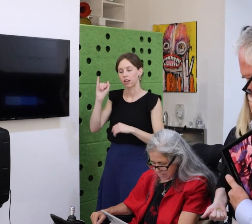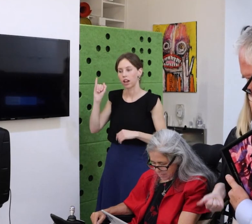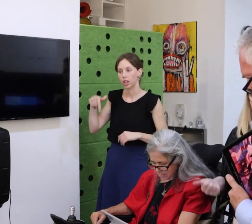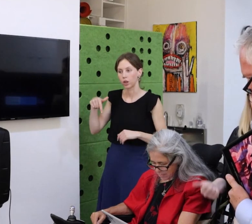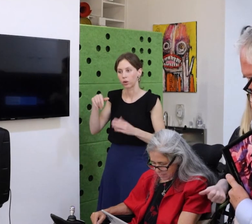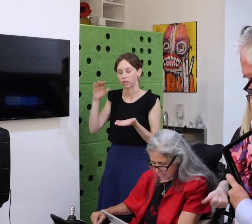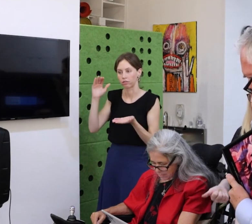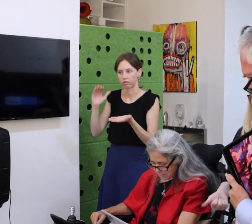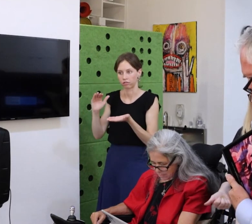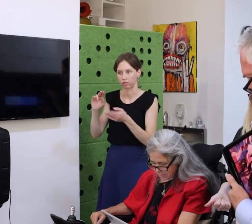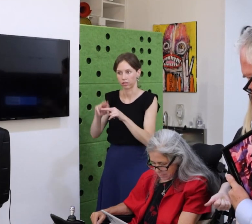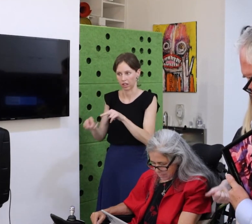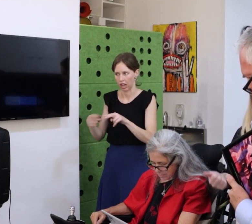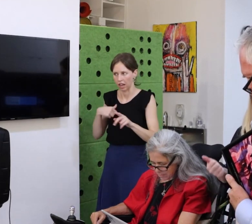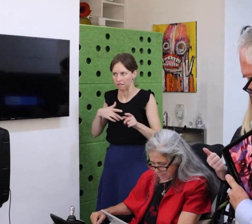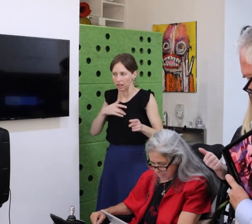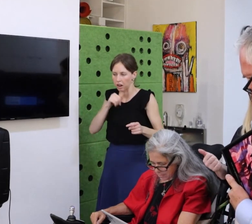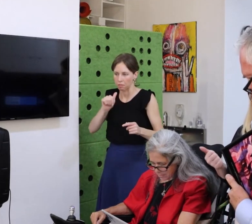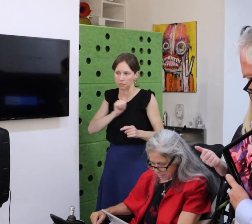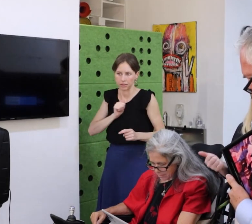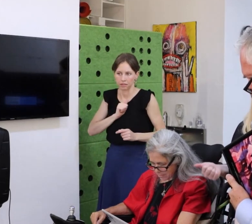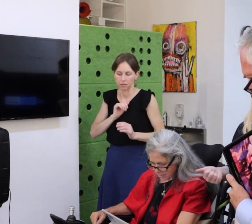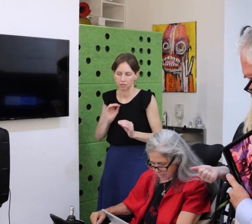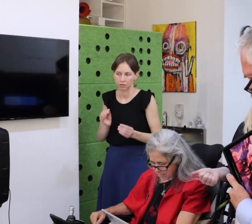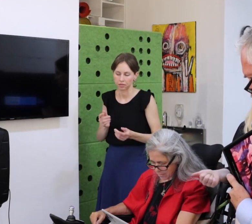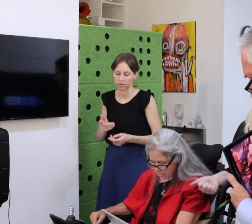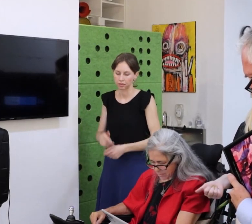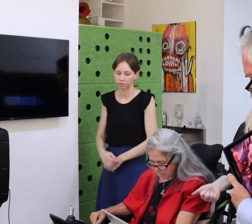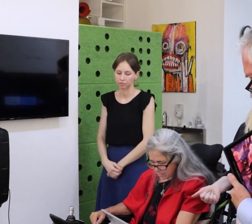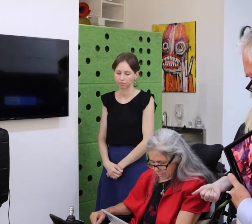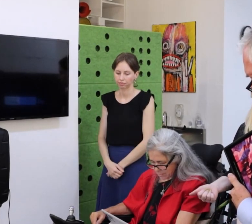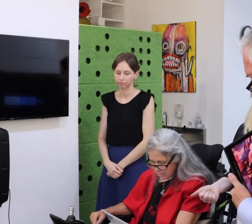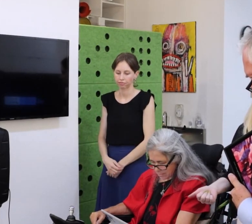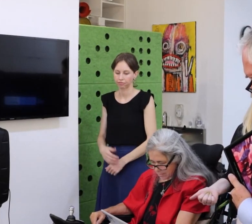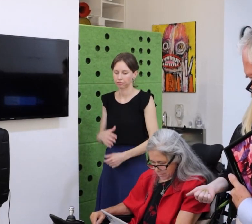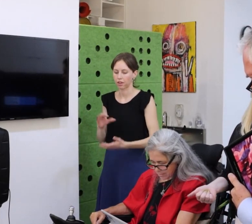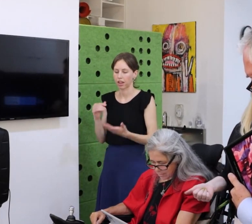I show that my son has actually, had to go to college on case